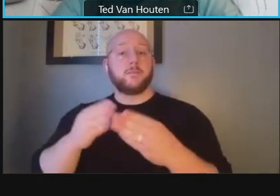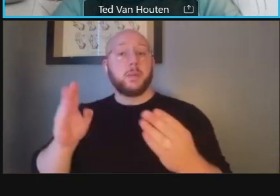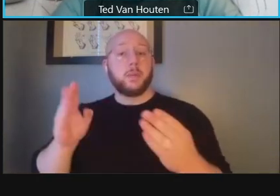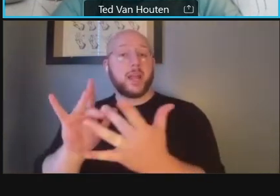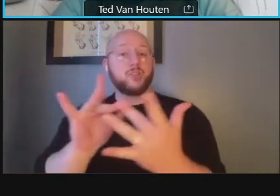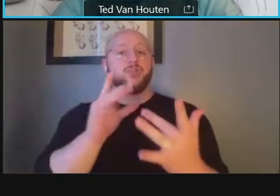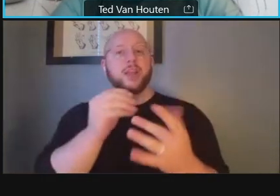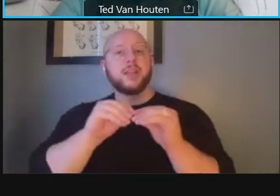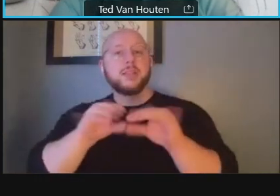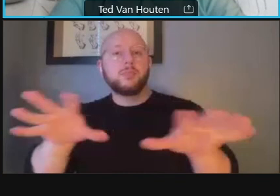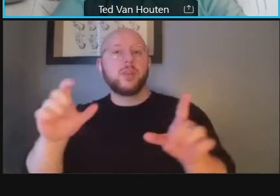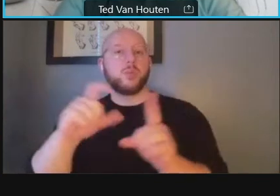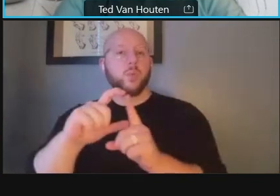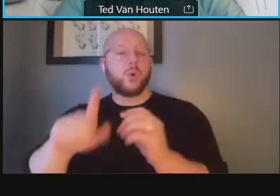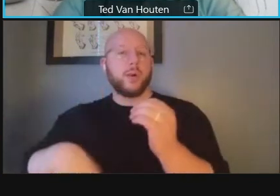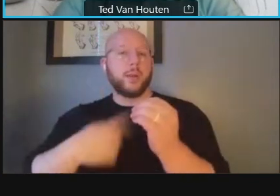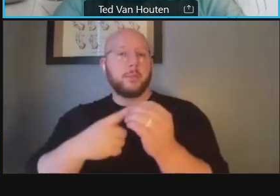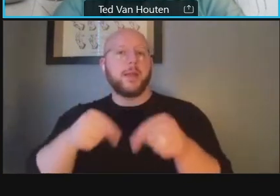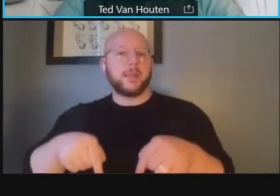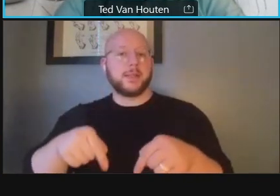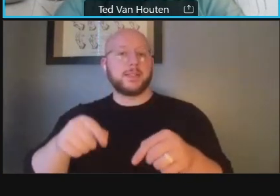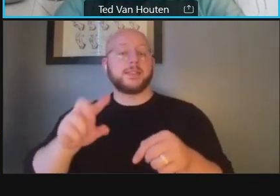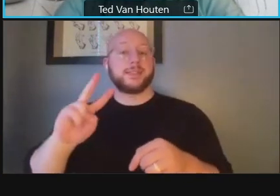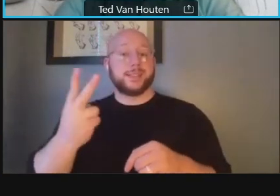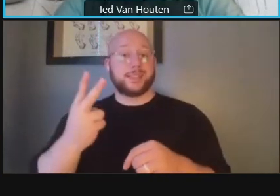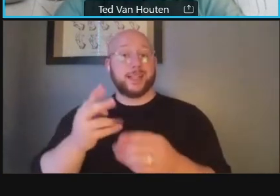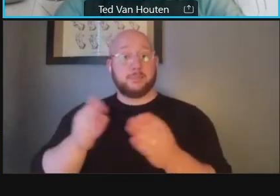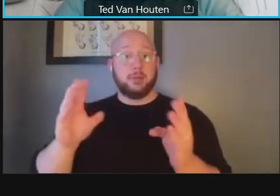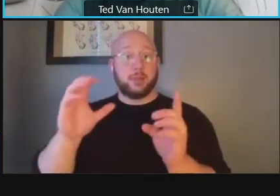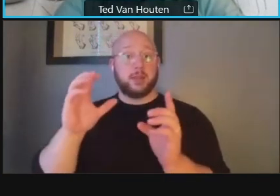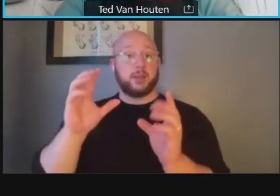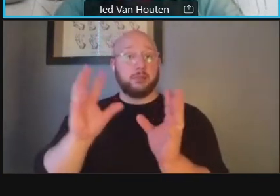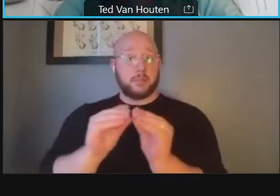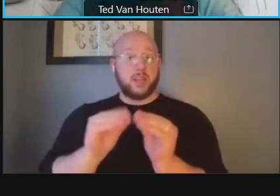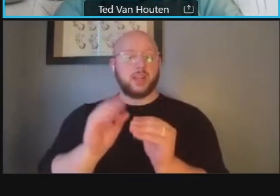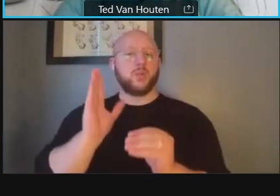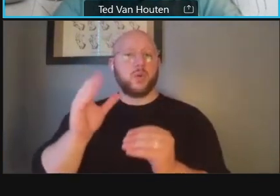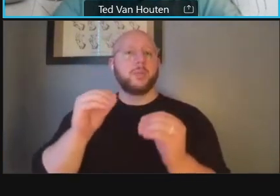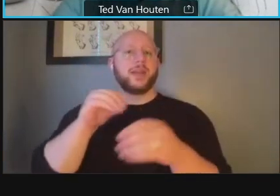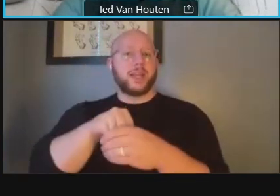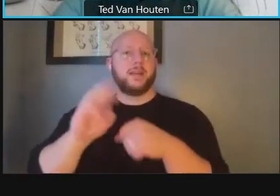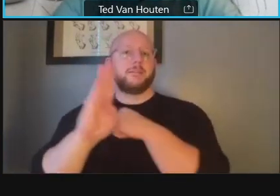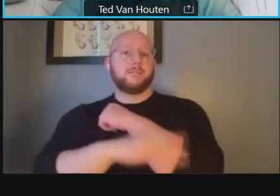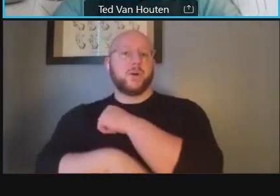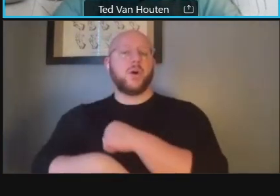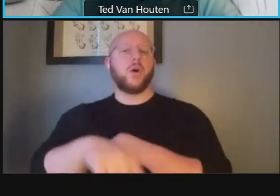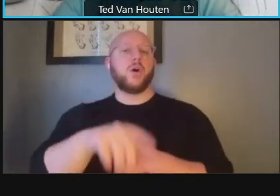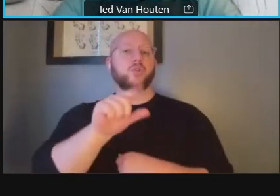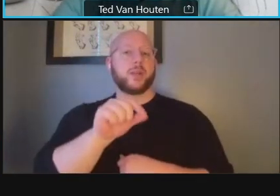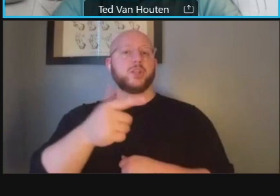meetings um our second public meeting is going to be in fall 2021 excuse me um that will be a